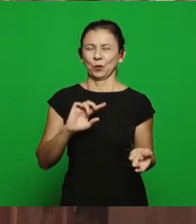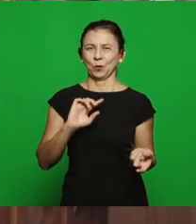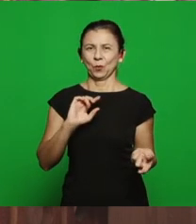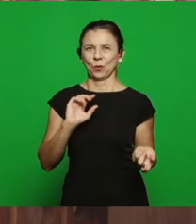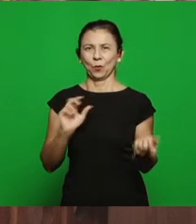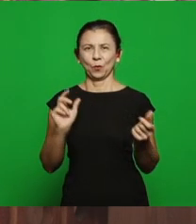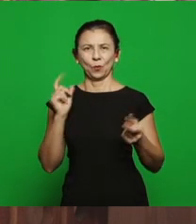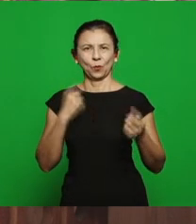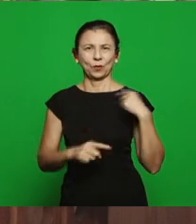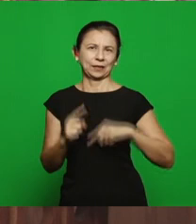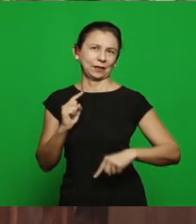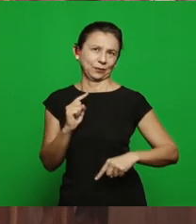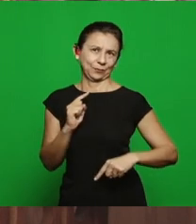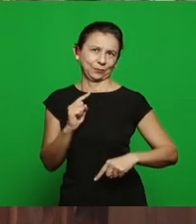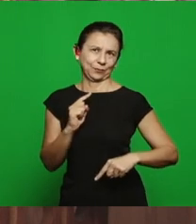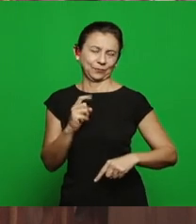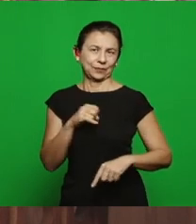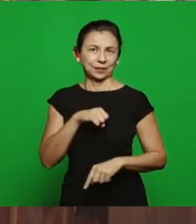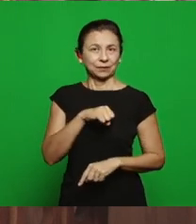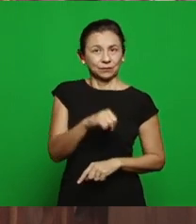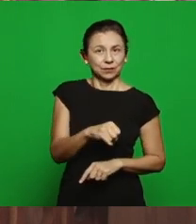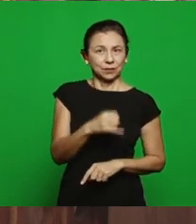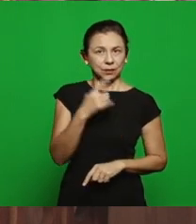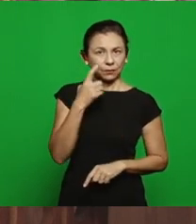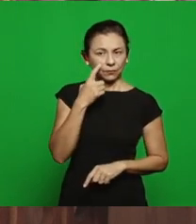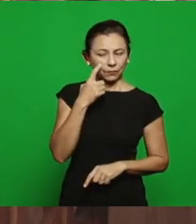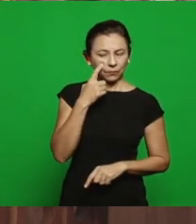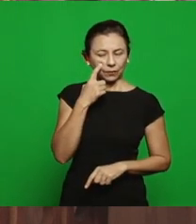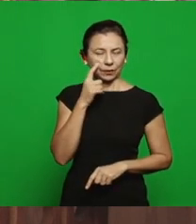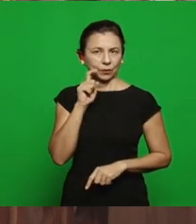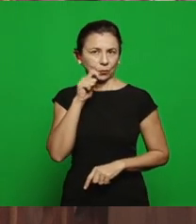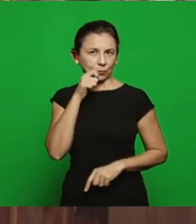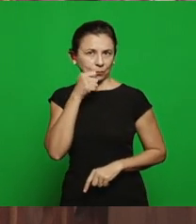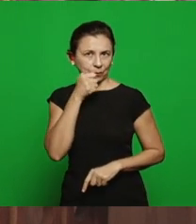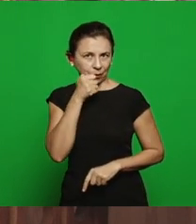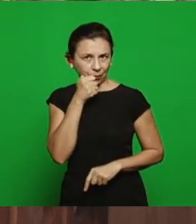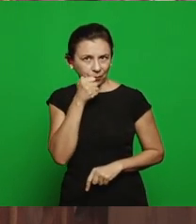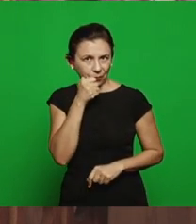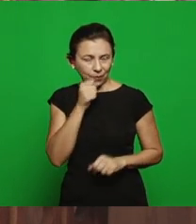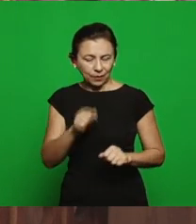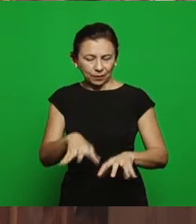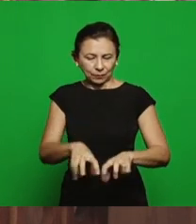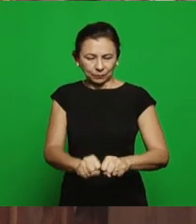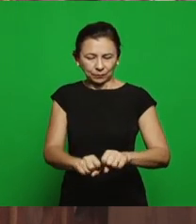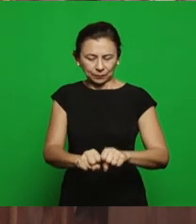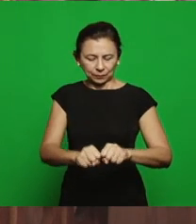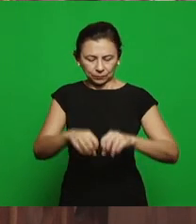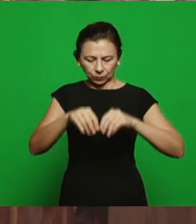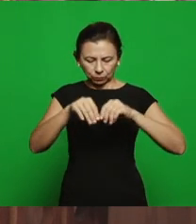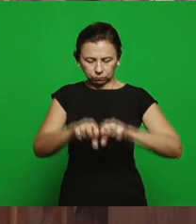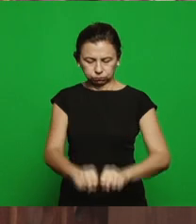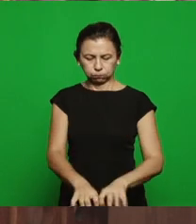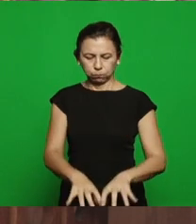the bread with leaven, see a bread with the same weight as that which has no leaven